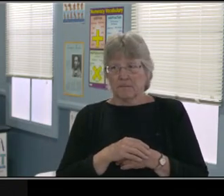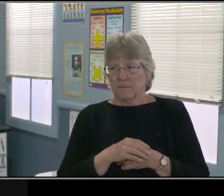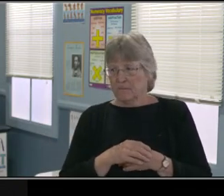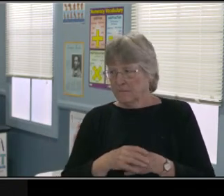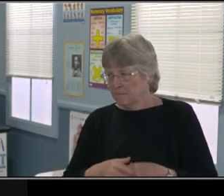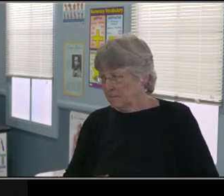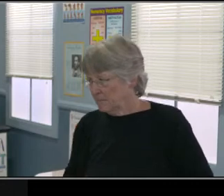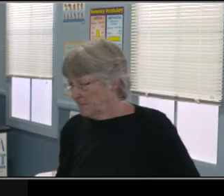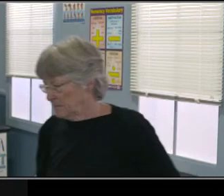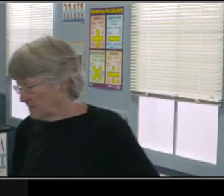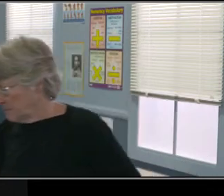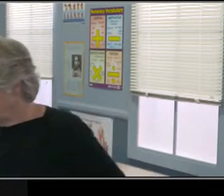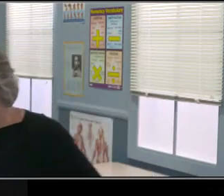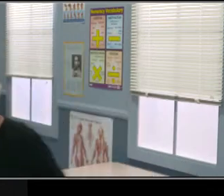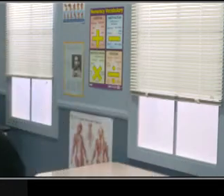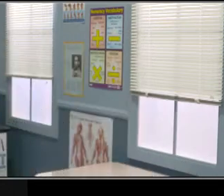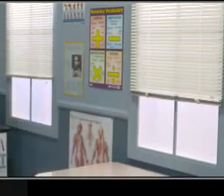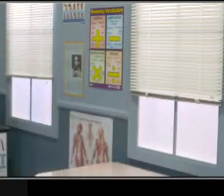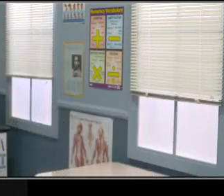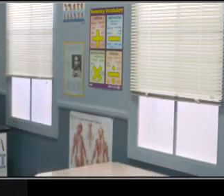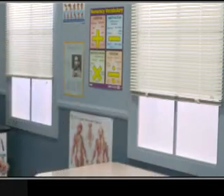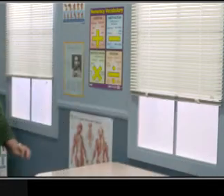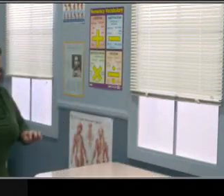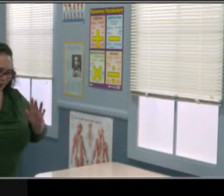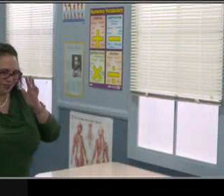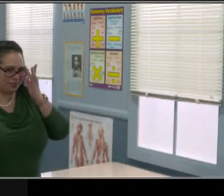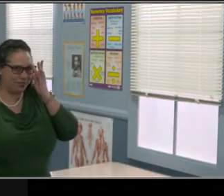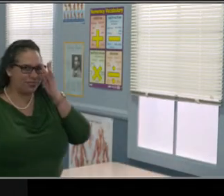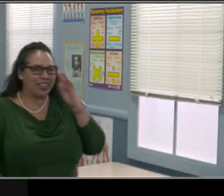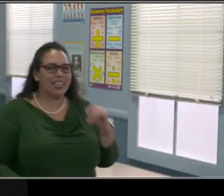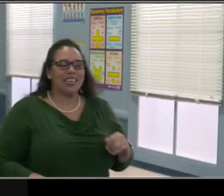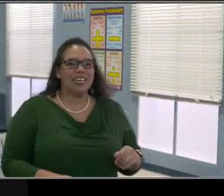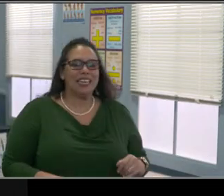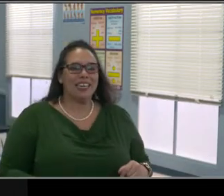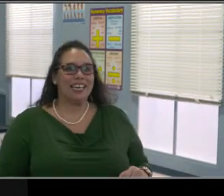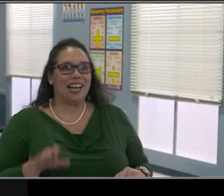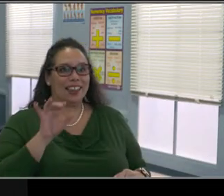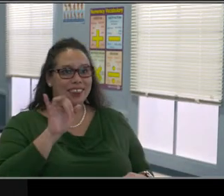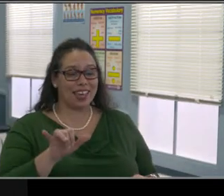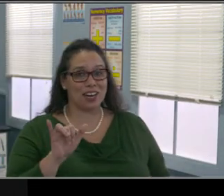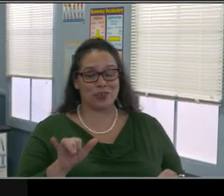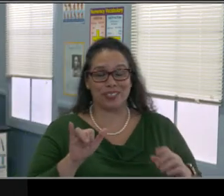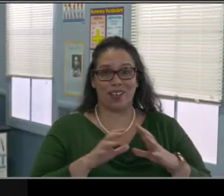I'm gonna encourage you to talk to your case manager. But the other thing I wanted to say was,